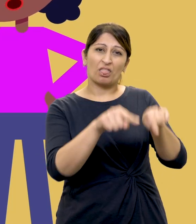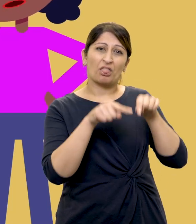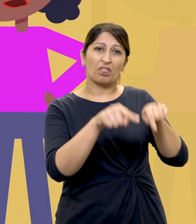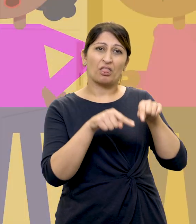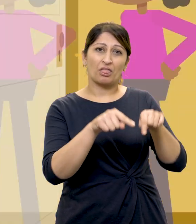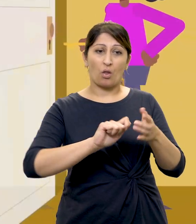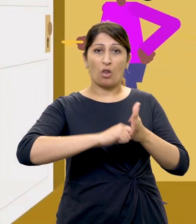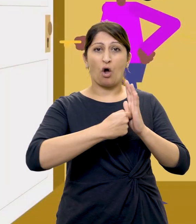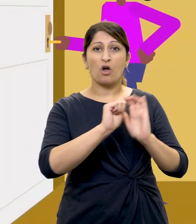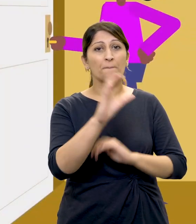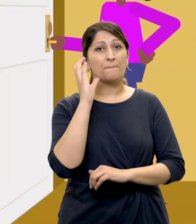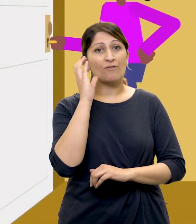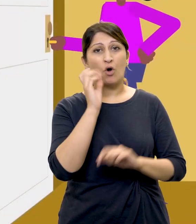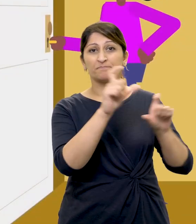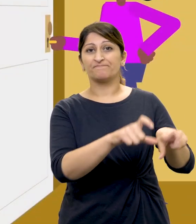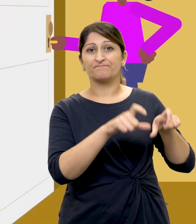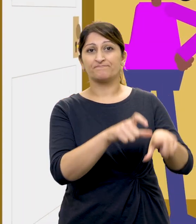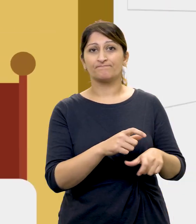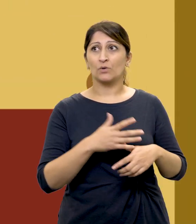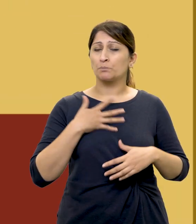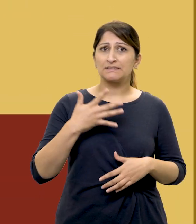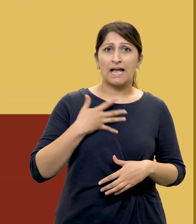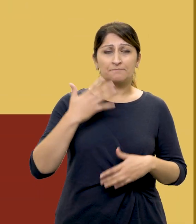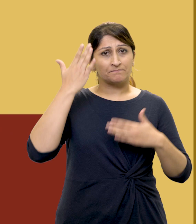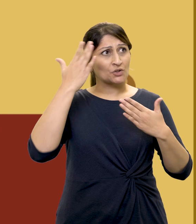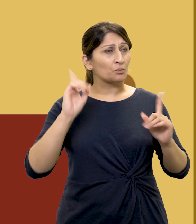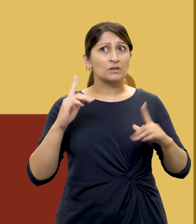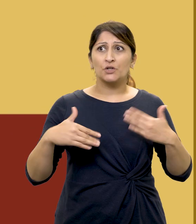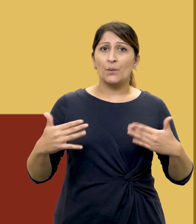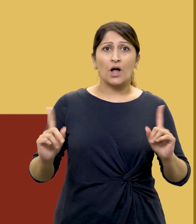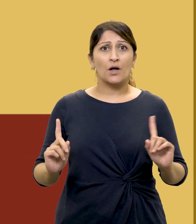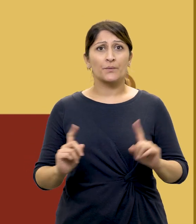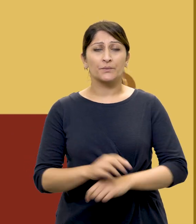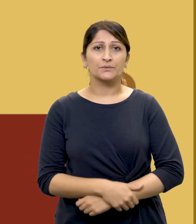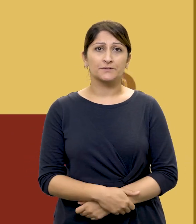and locks her in a bedroom. She's upset and doesn't understand what's happening.